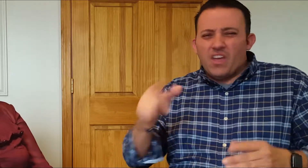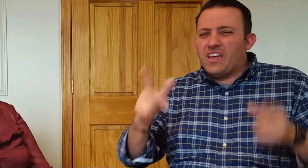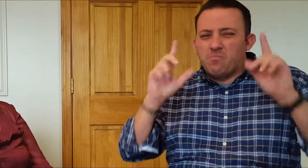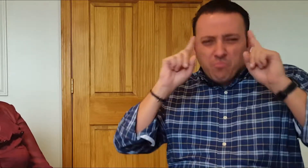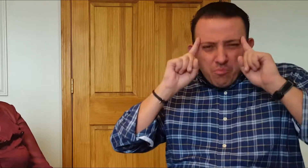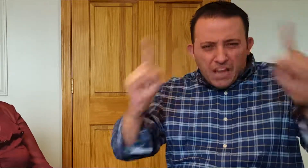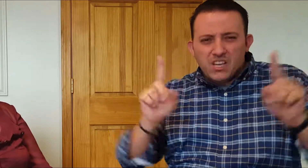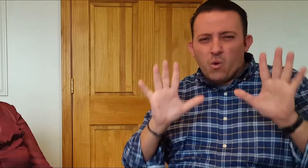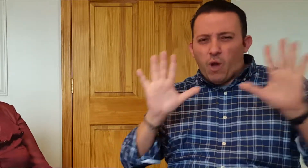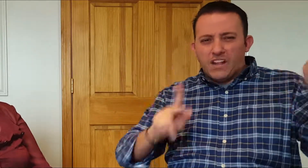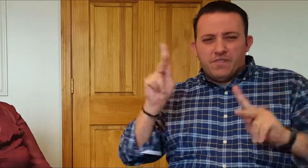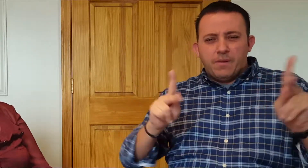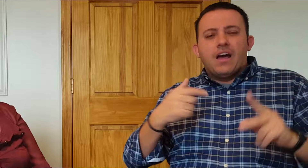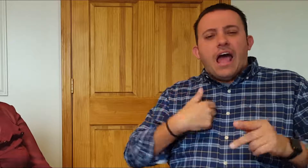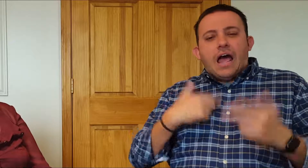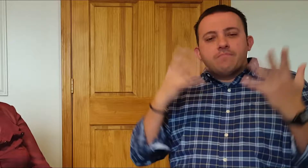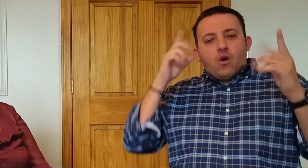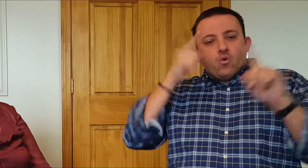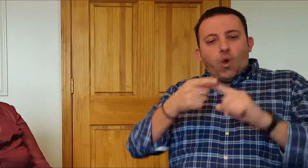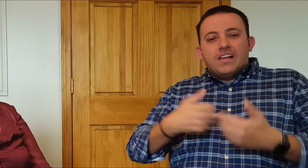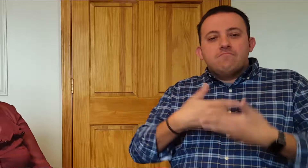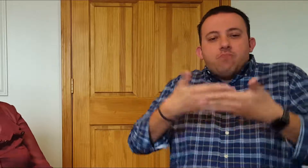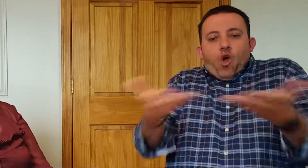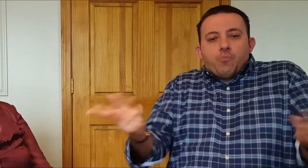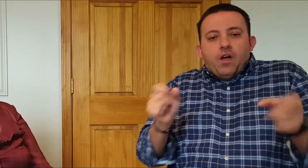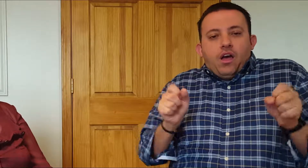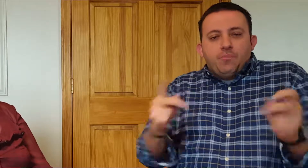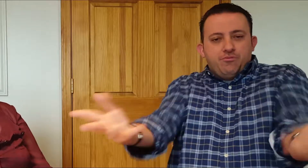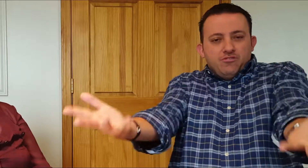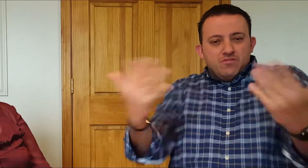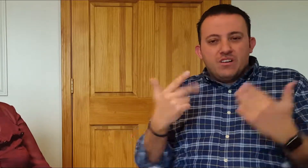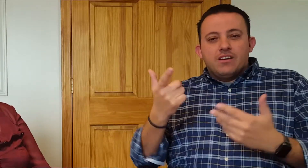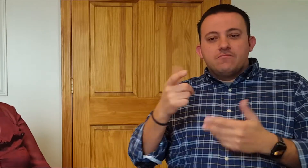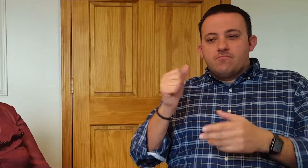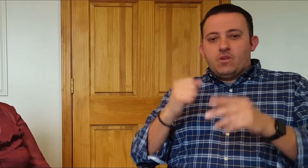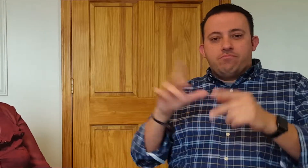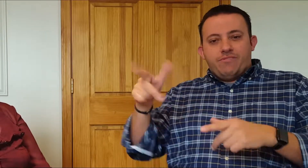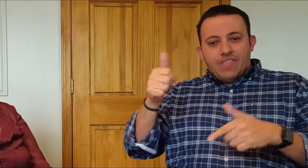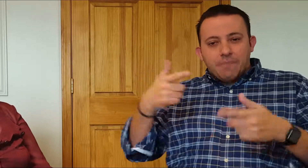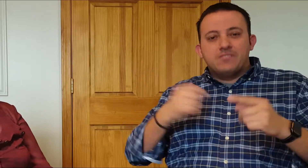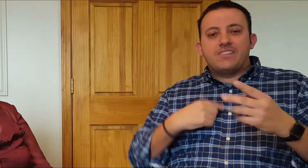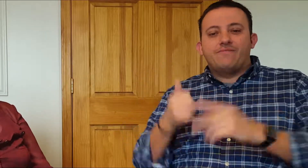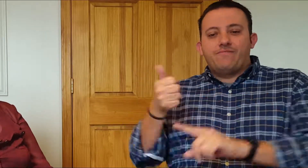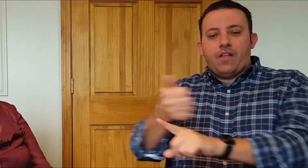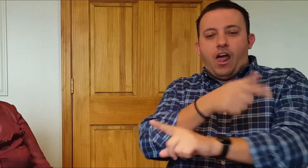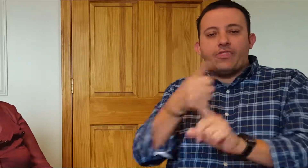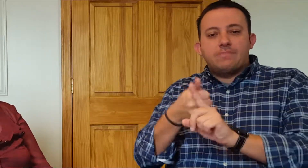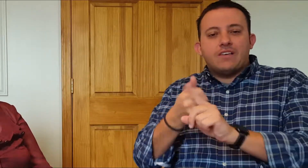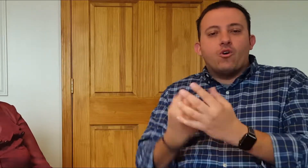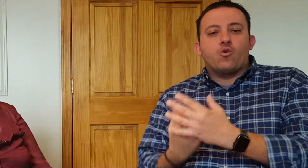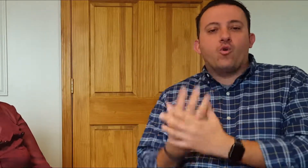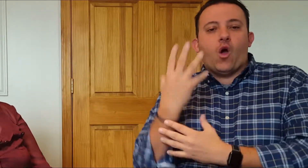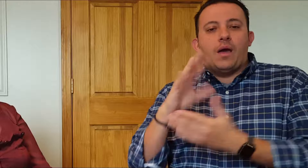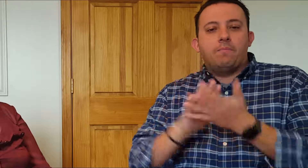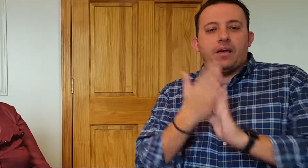No! They're brilliant people and my goal is to open up opportunities for them to come, grow, and become a better person every day.